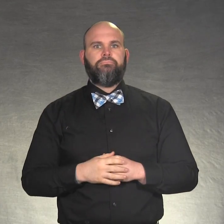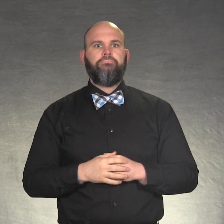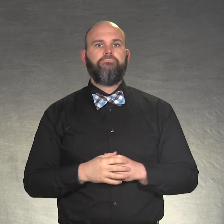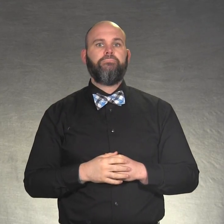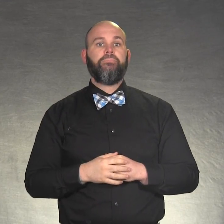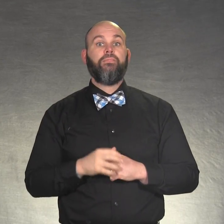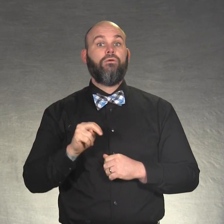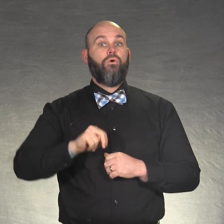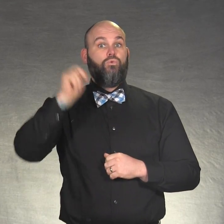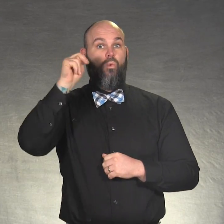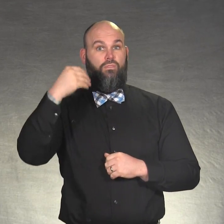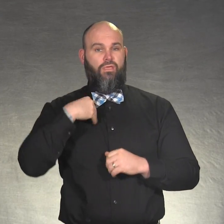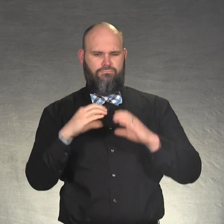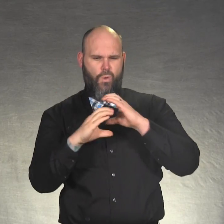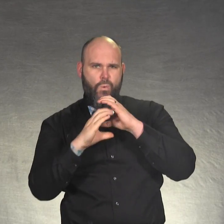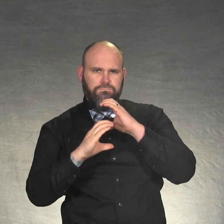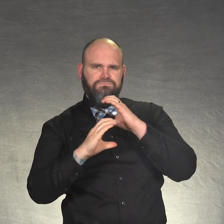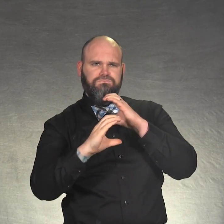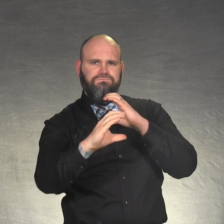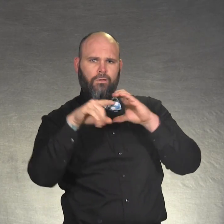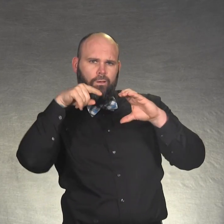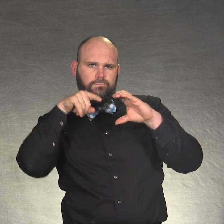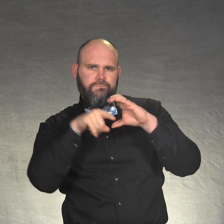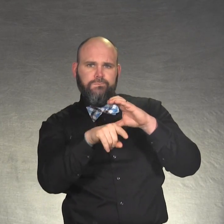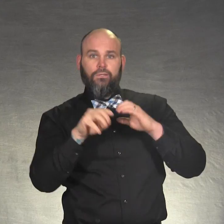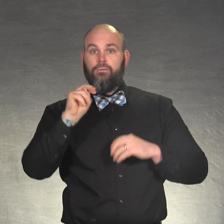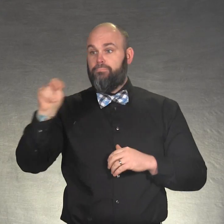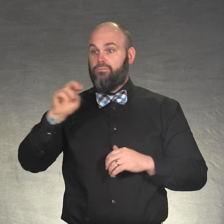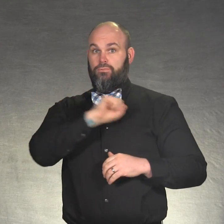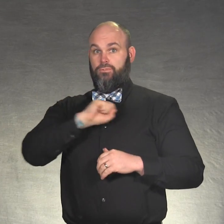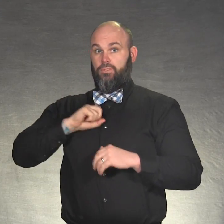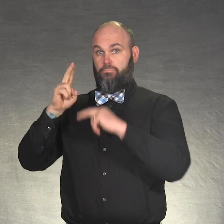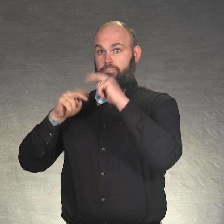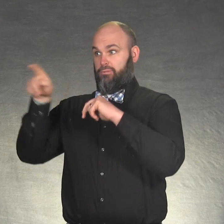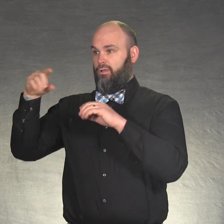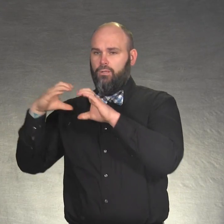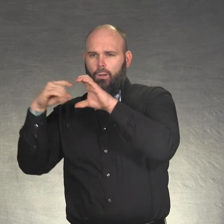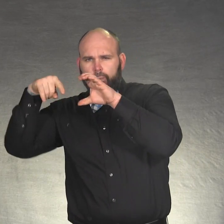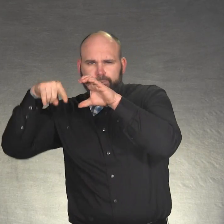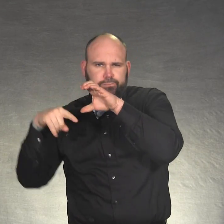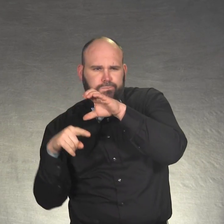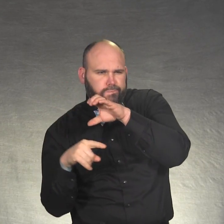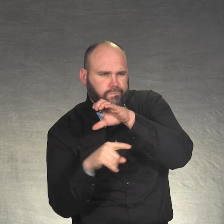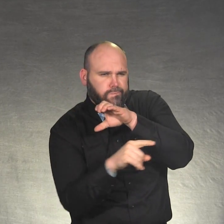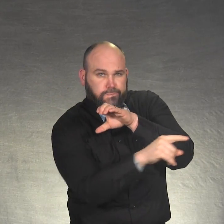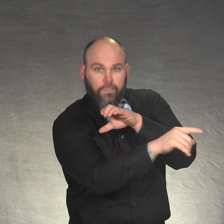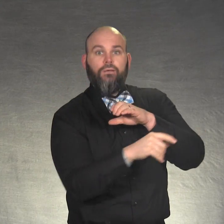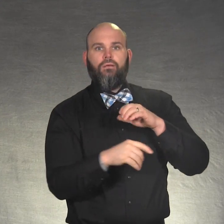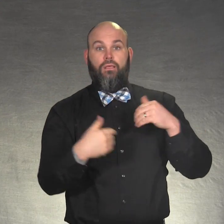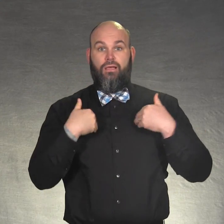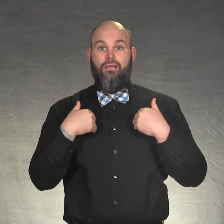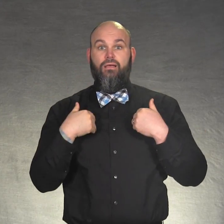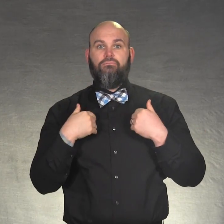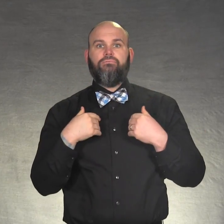* North via Tunnel access from the Minnesota Senate Building.